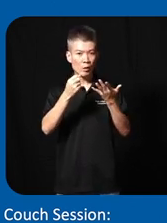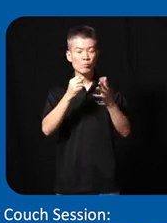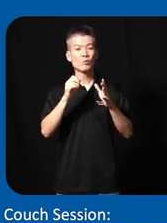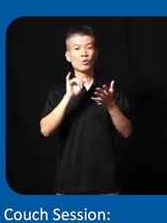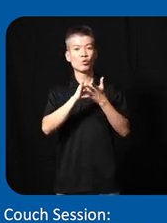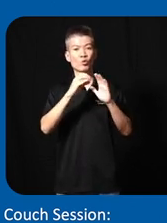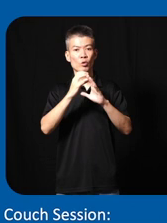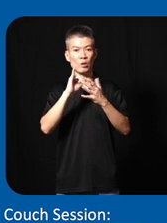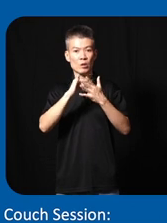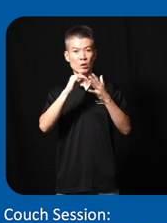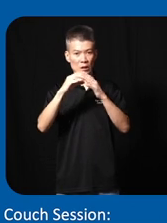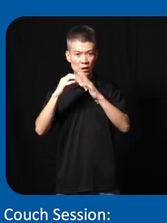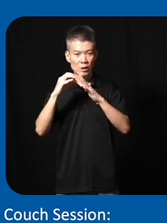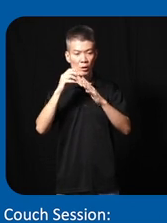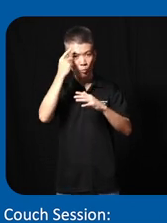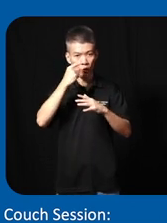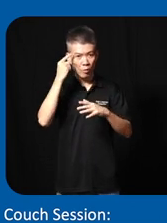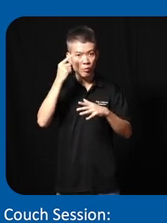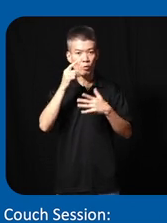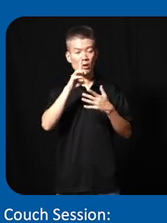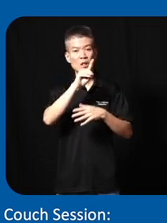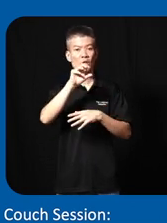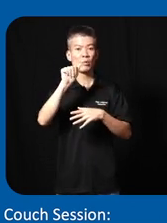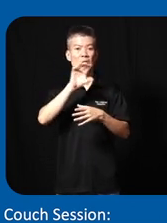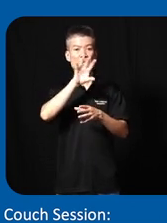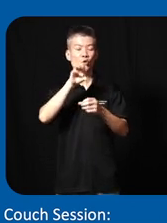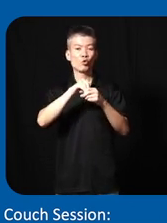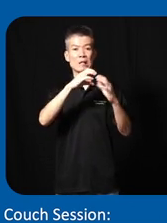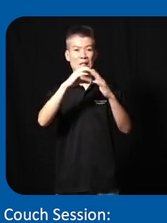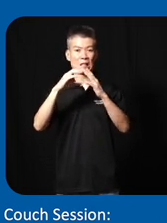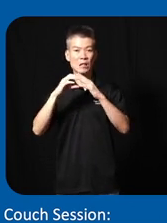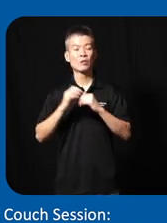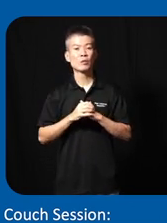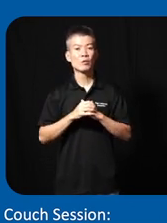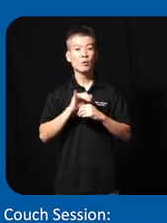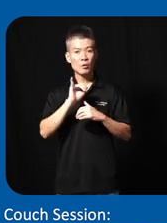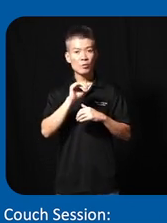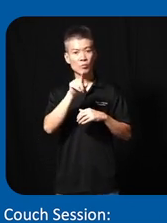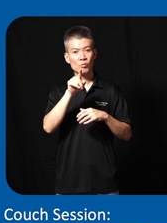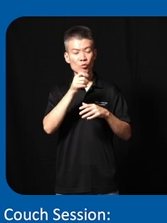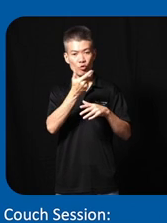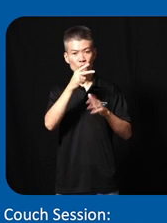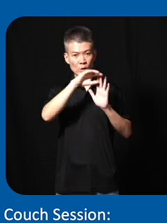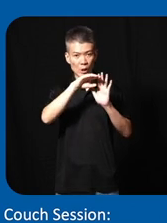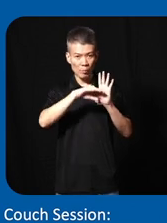a city profile uh for disability inclusive City and here are a few steps so first we